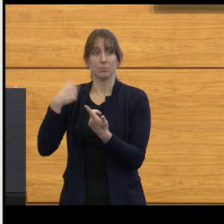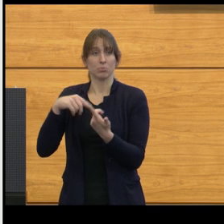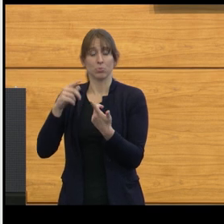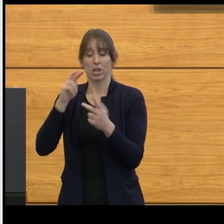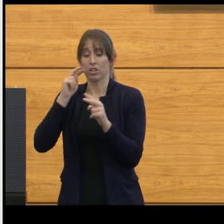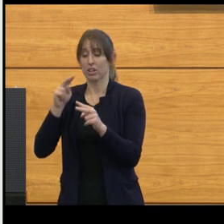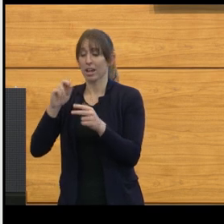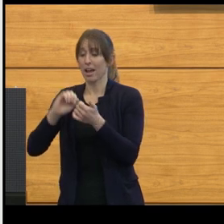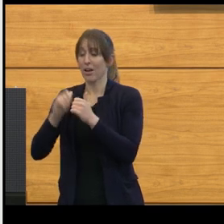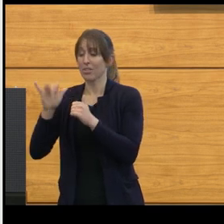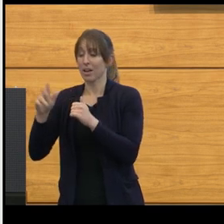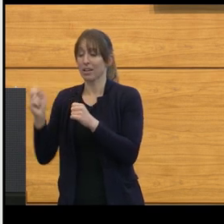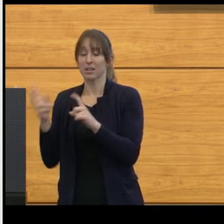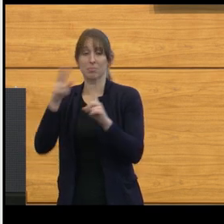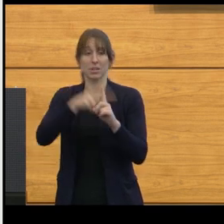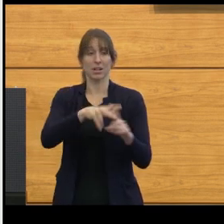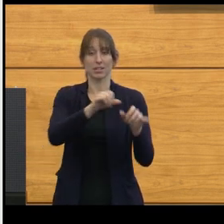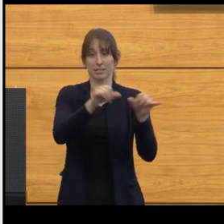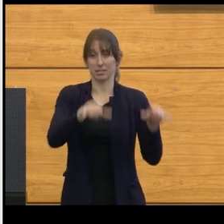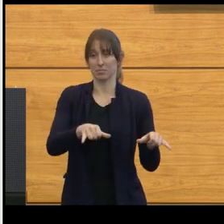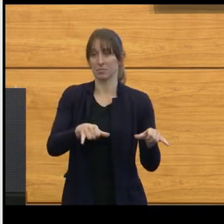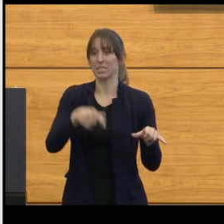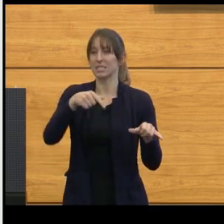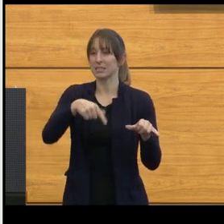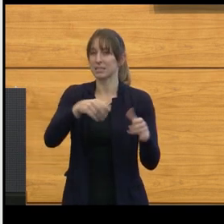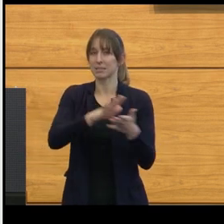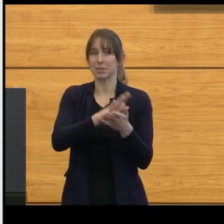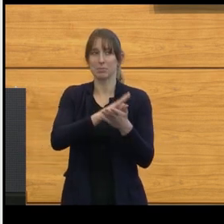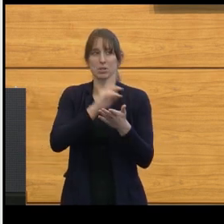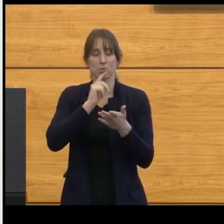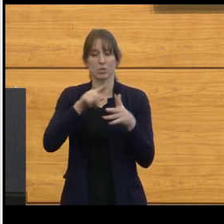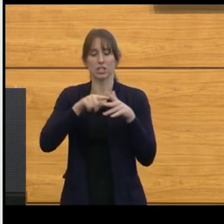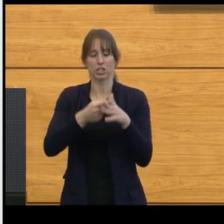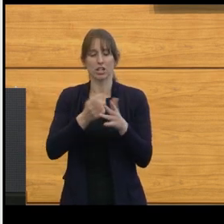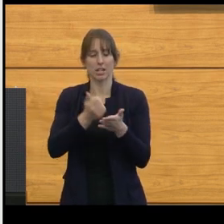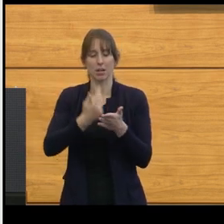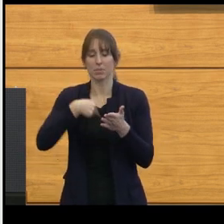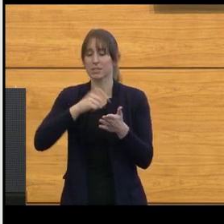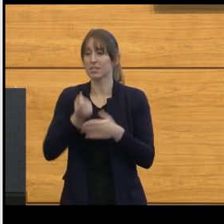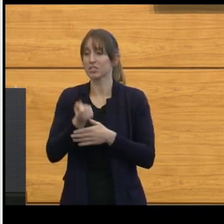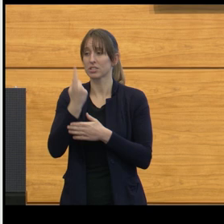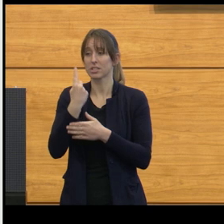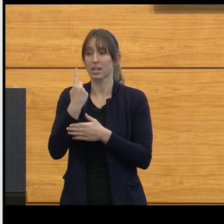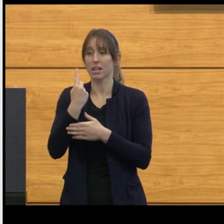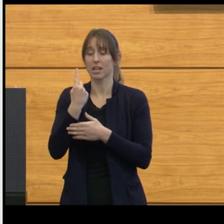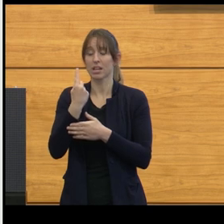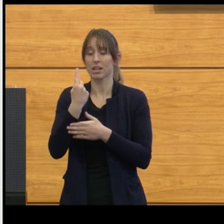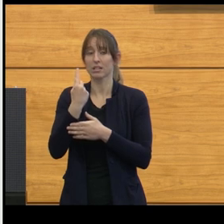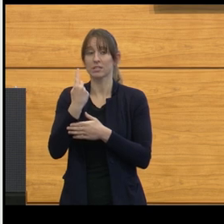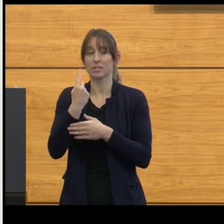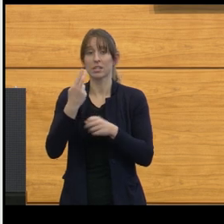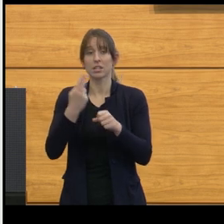And it was this paper that really began to make us understand that the use of Raman spectroscopy